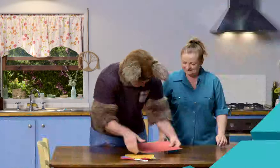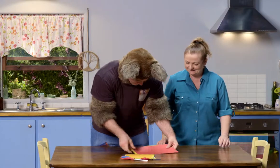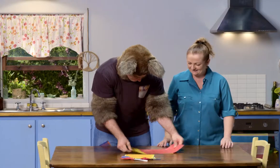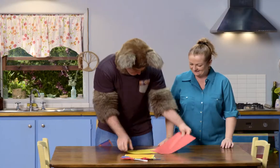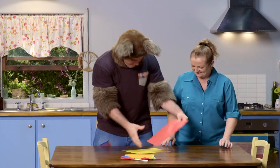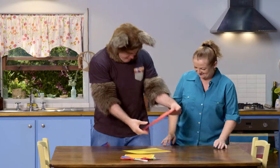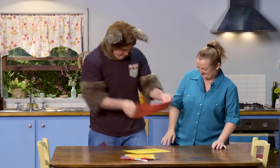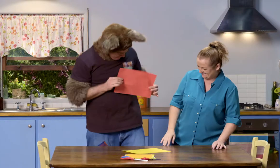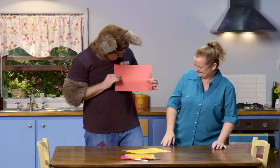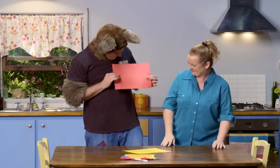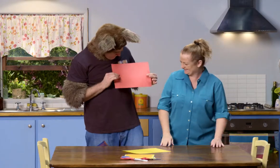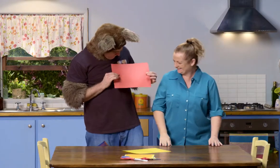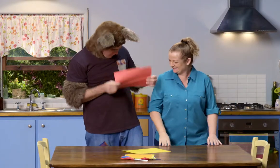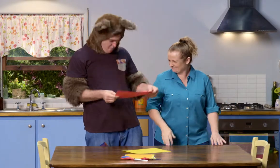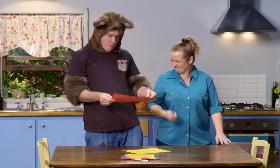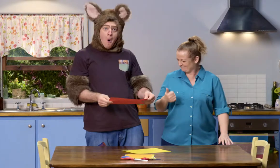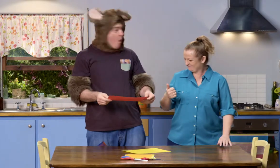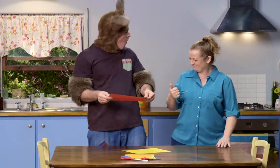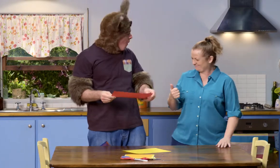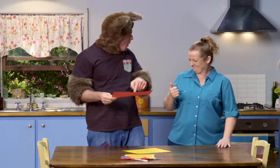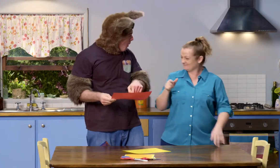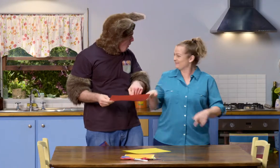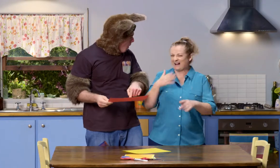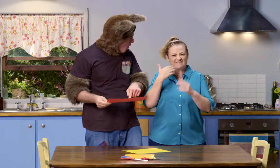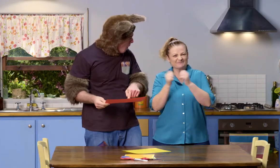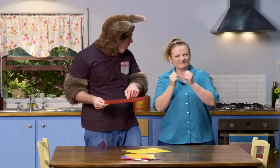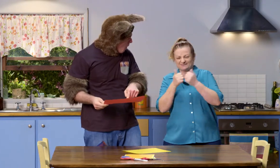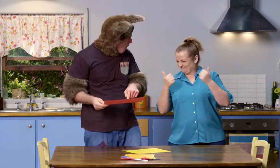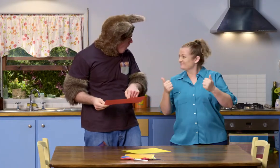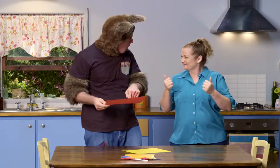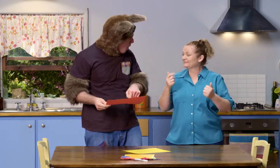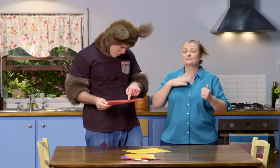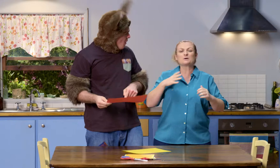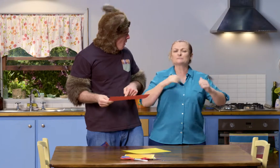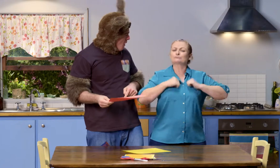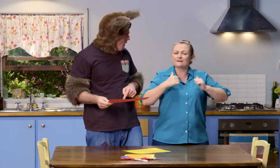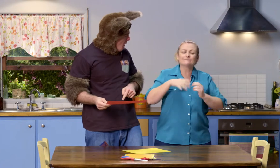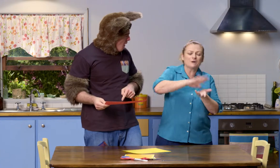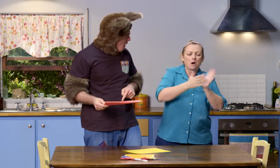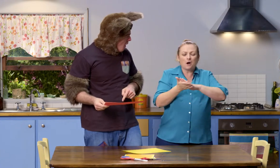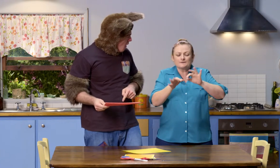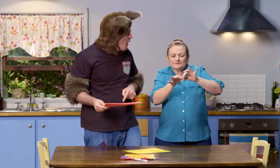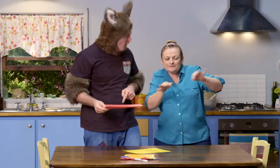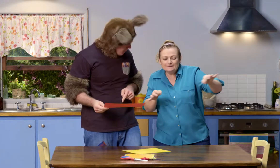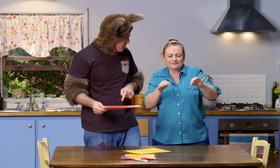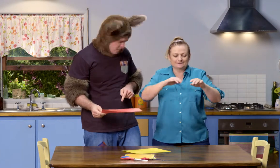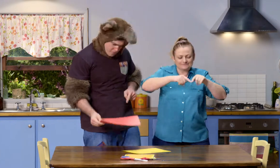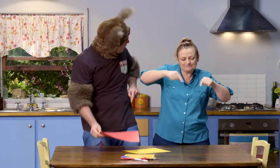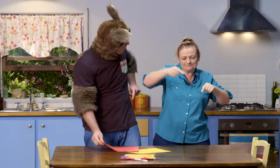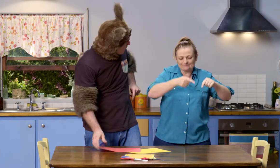Right. Ha-ha! Here we are. Oh, that's a lovely piece of paper. Now we need to practice our folding.